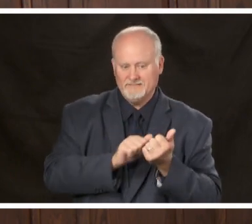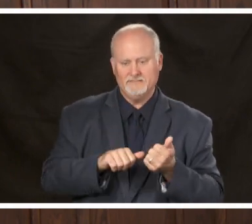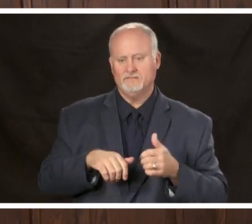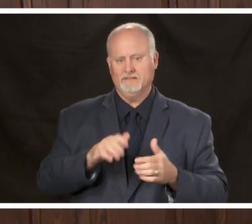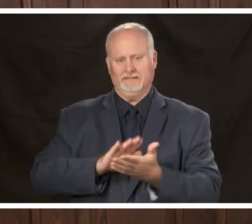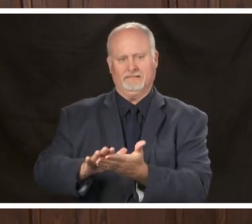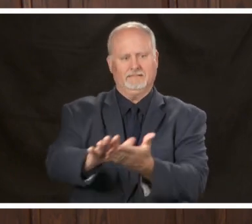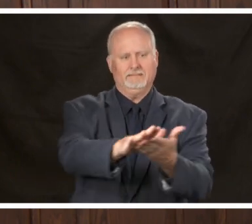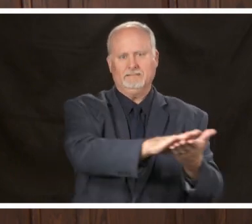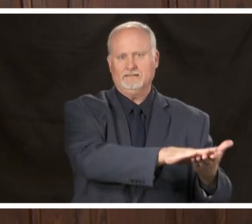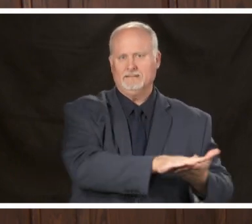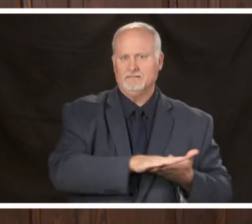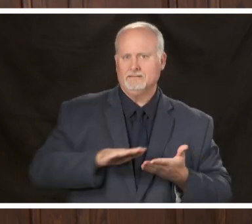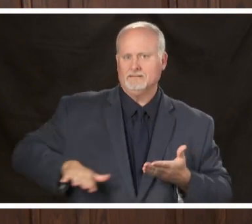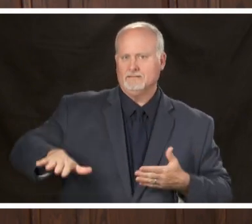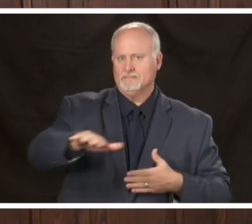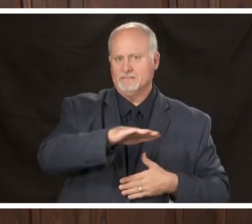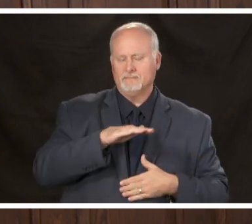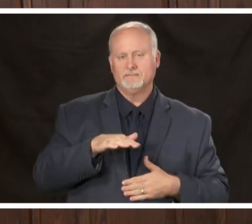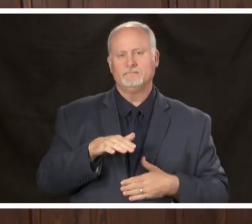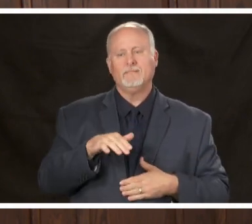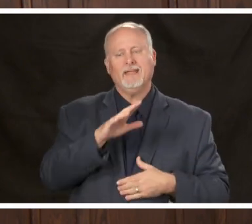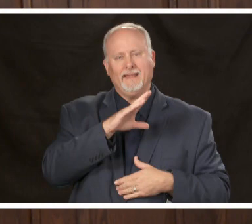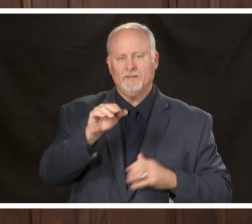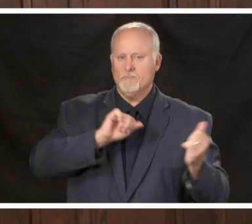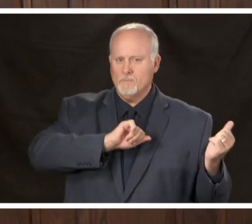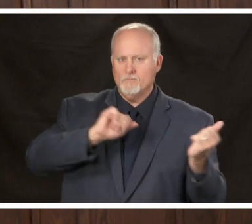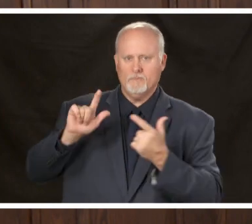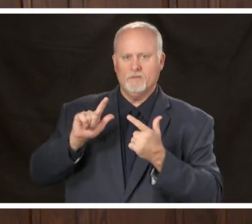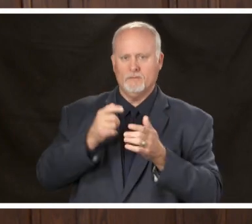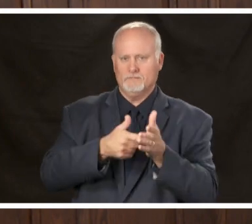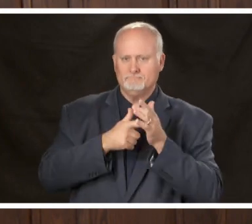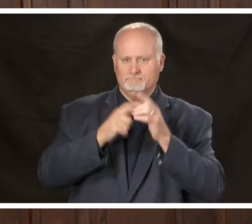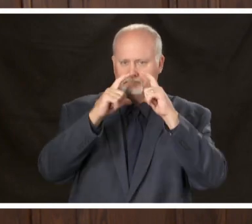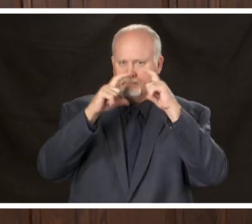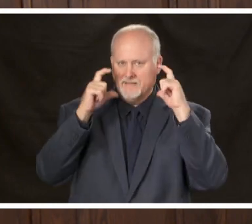and on universal masking UAB medicine has